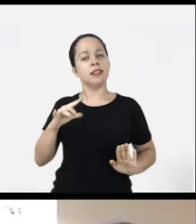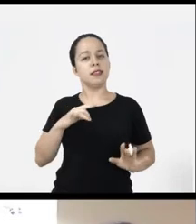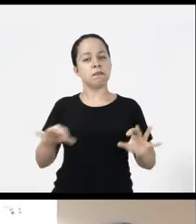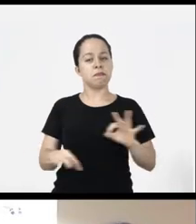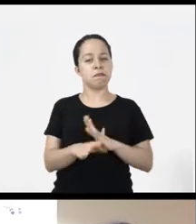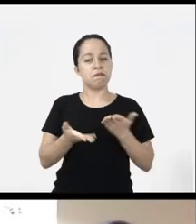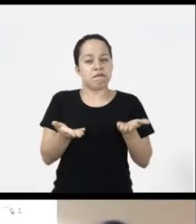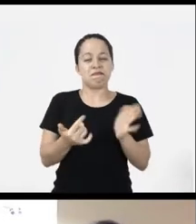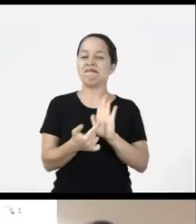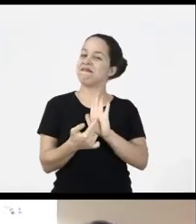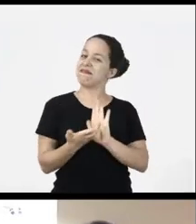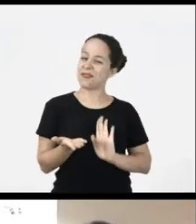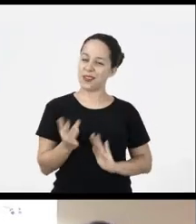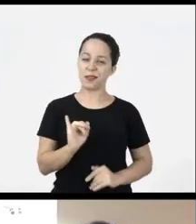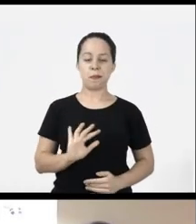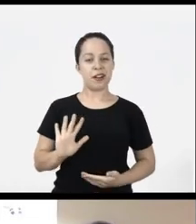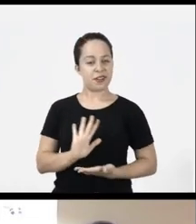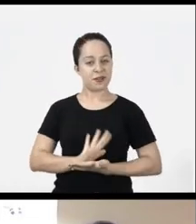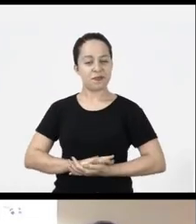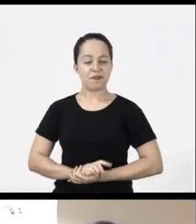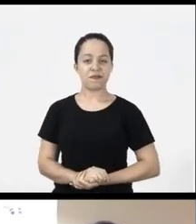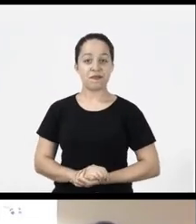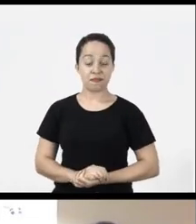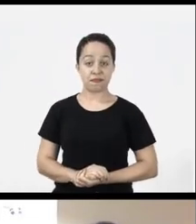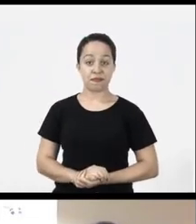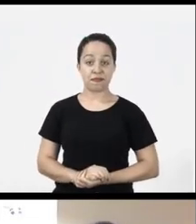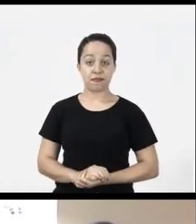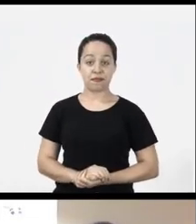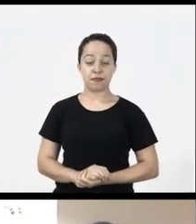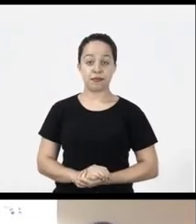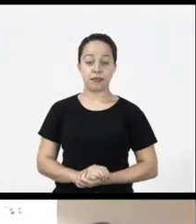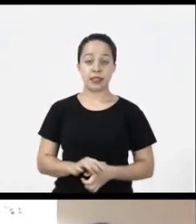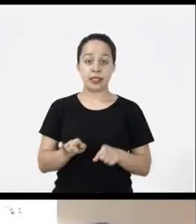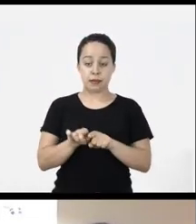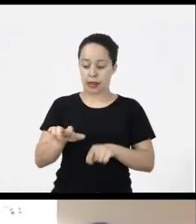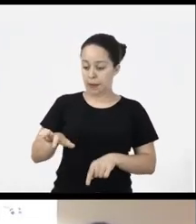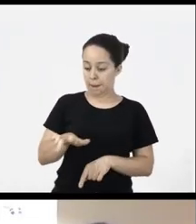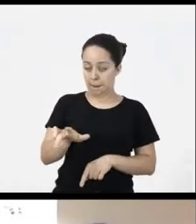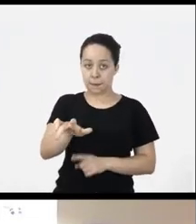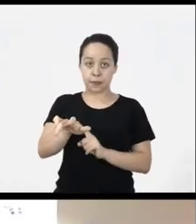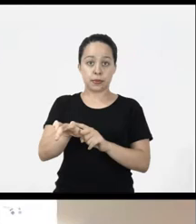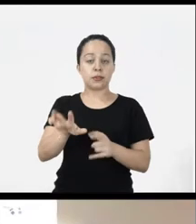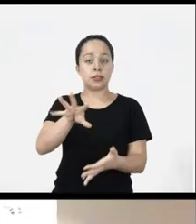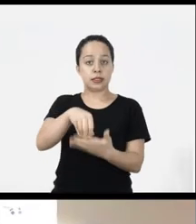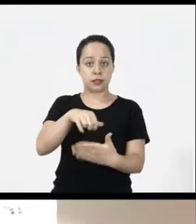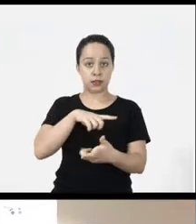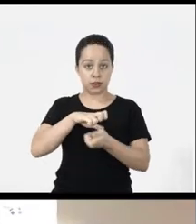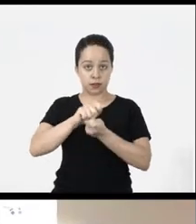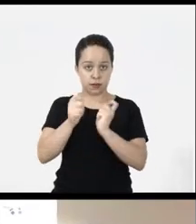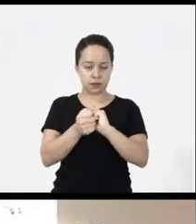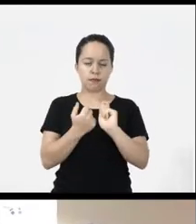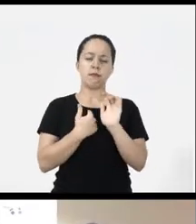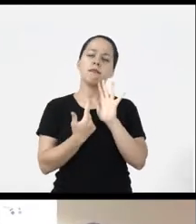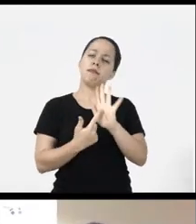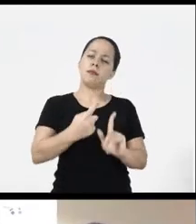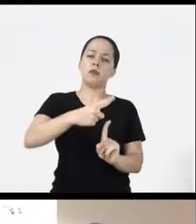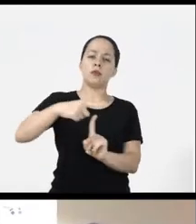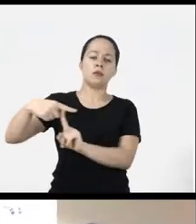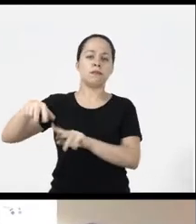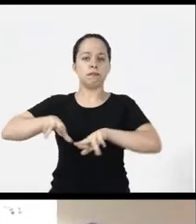is what is shown here in the image. Here I present a few different adapted mouses